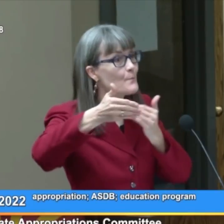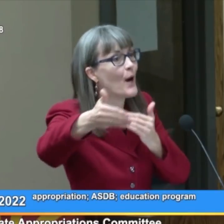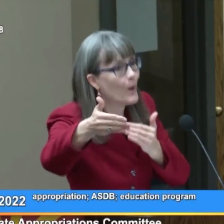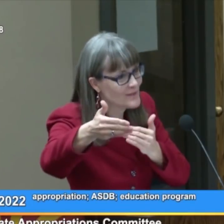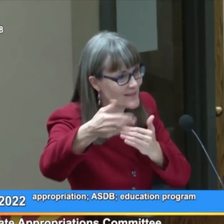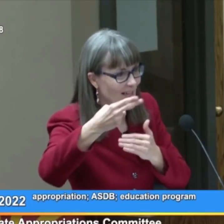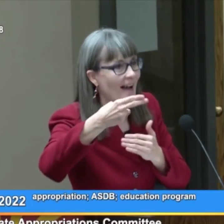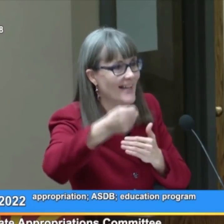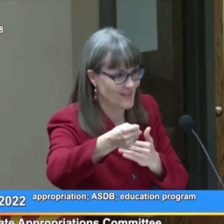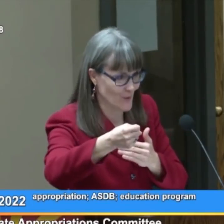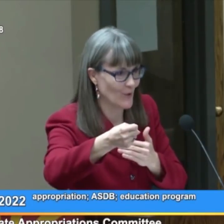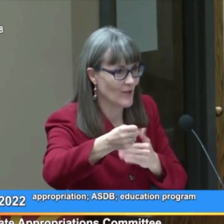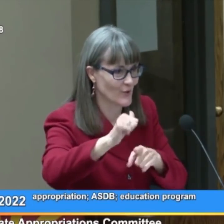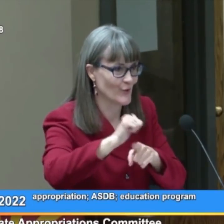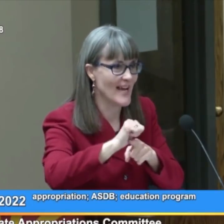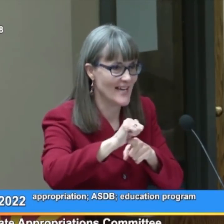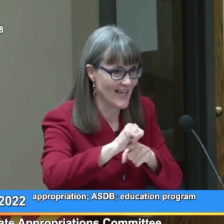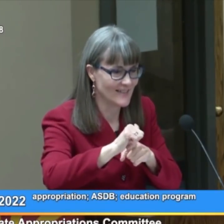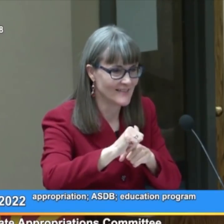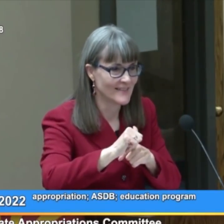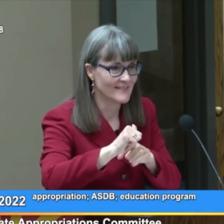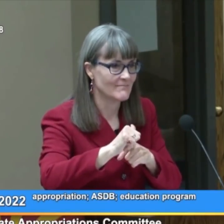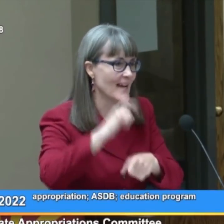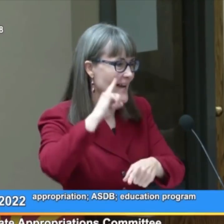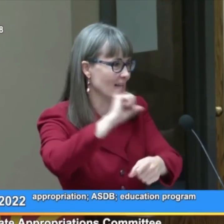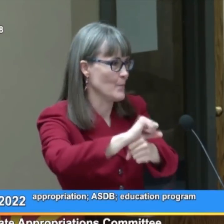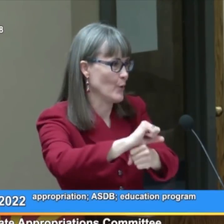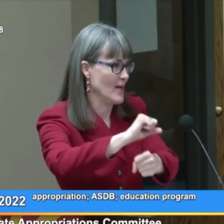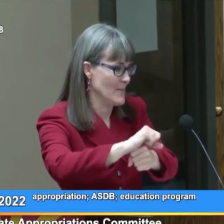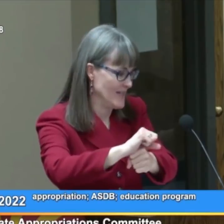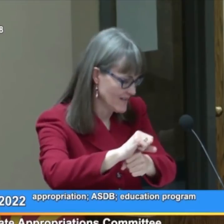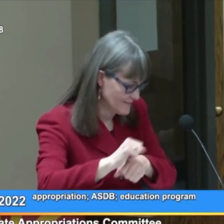and post high school training and employment.